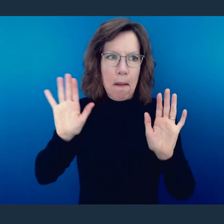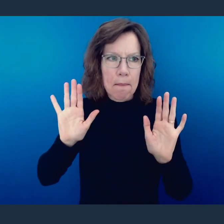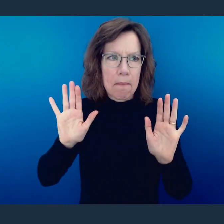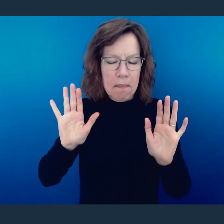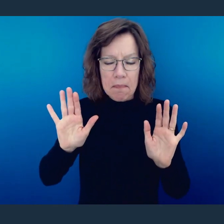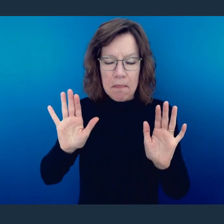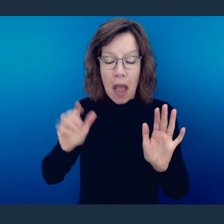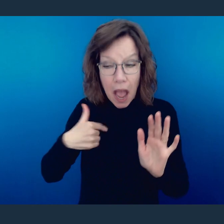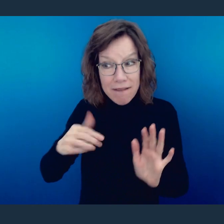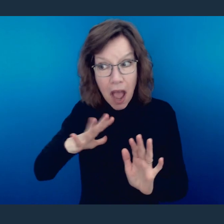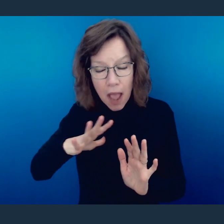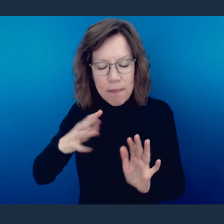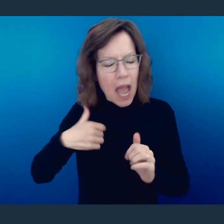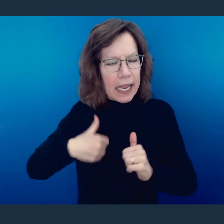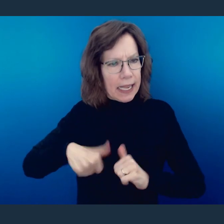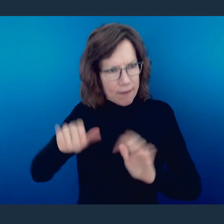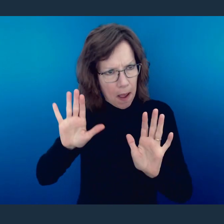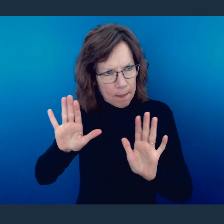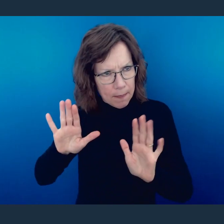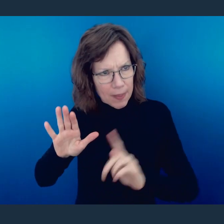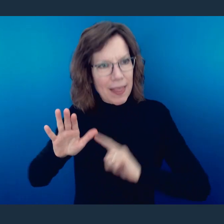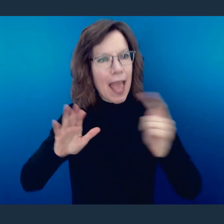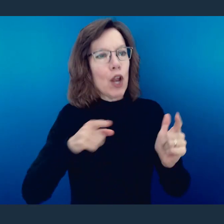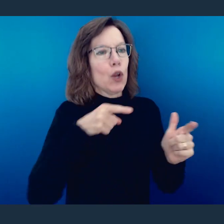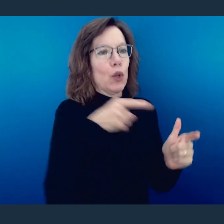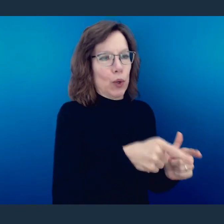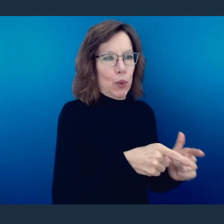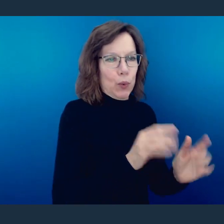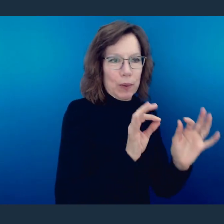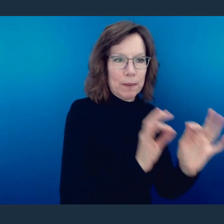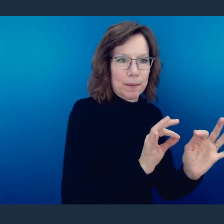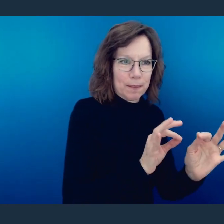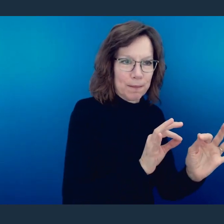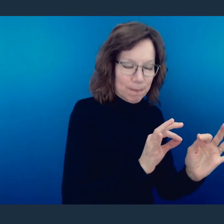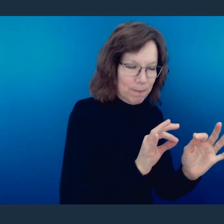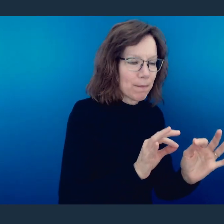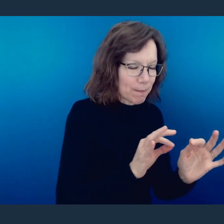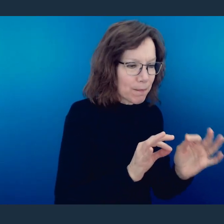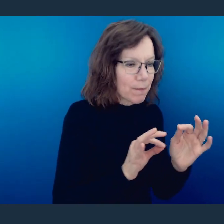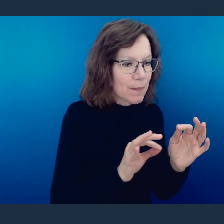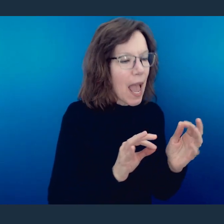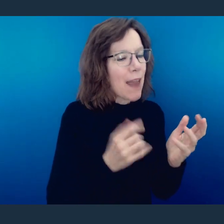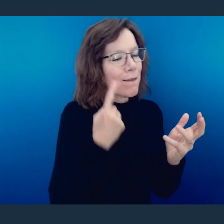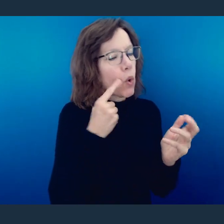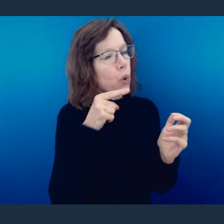willing to give up what I think is okay so that you would be okay. And so that you might